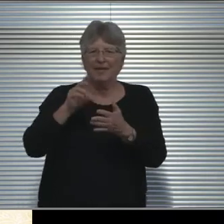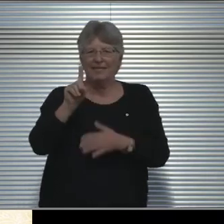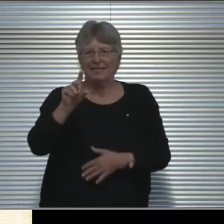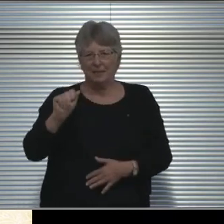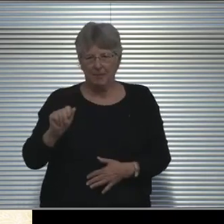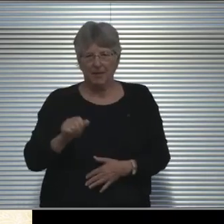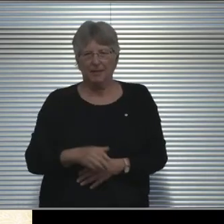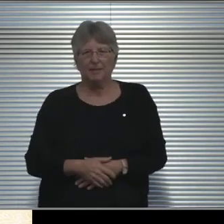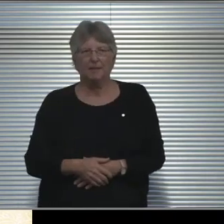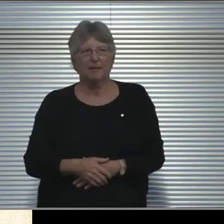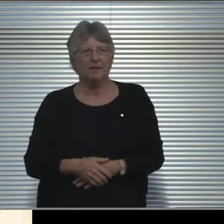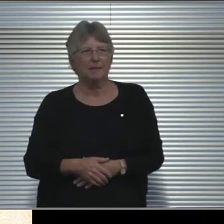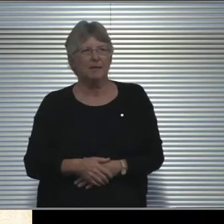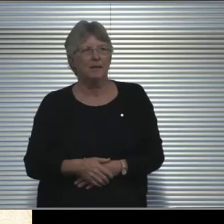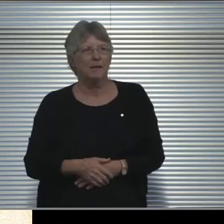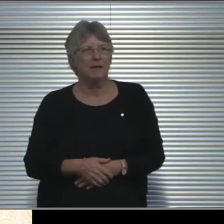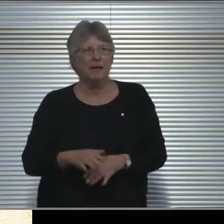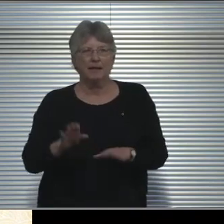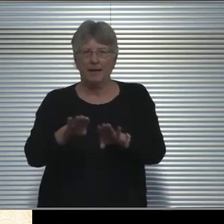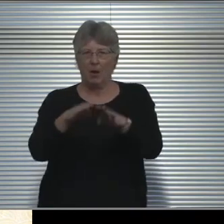we can open up for questions for our board members.